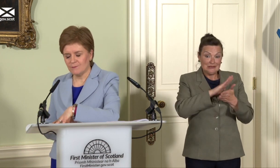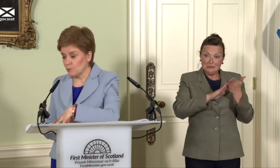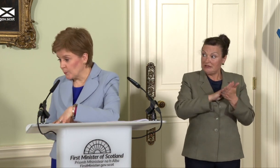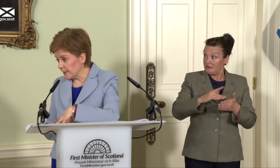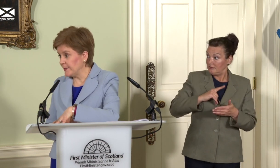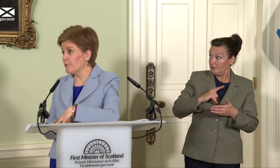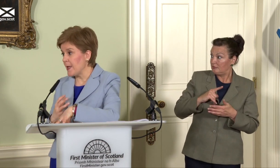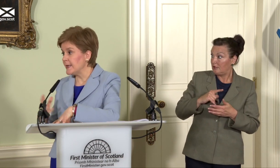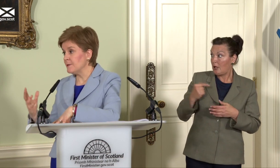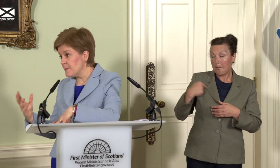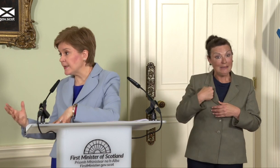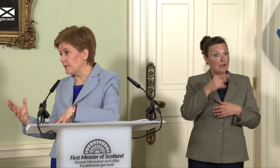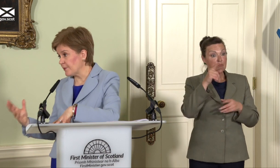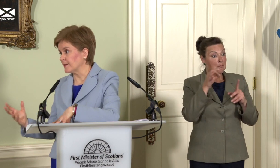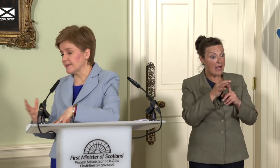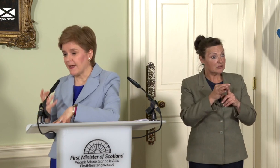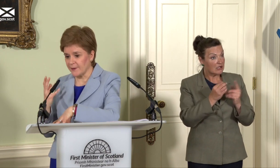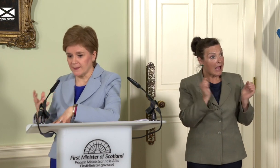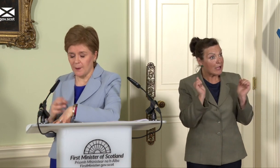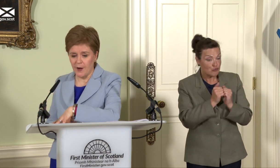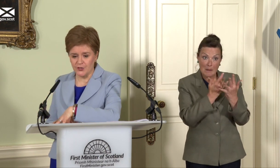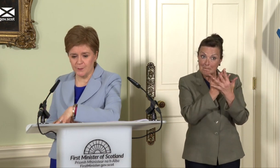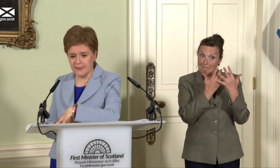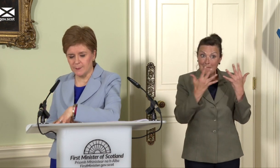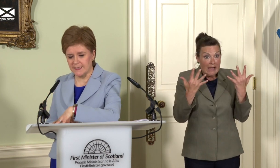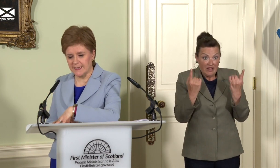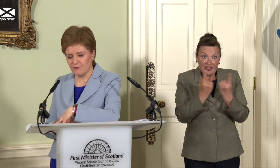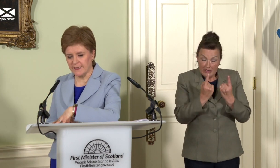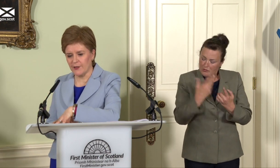while we agree on many, many things and have a partnership agreement right now